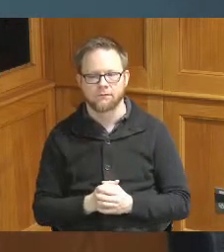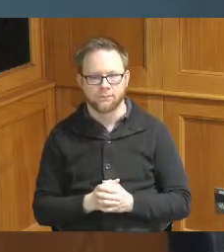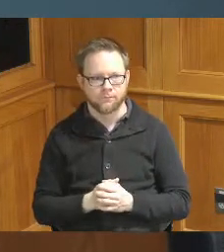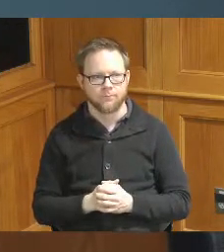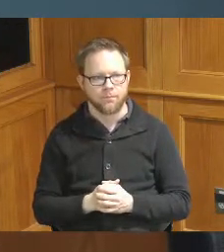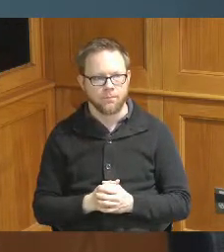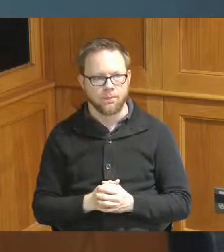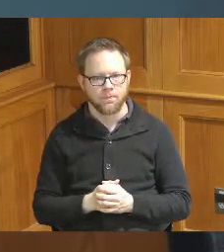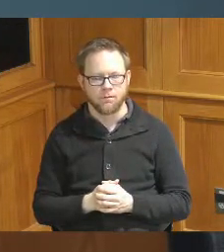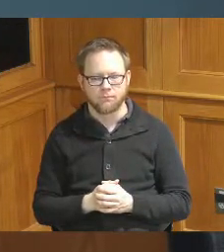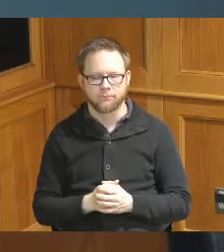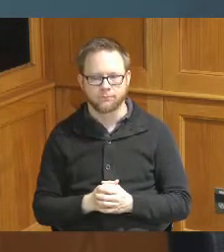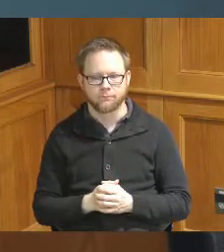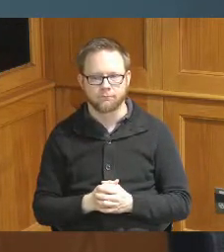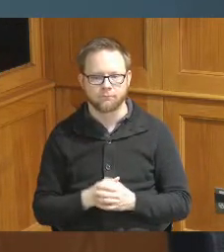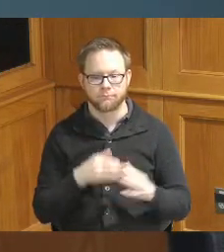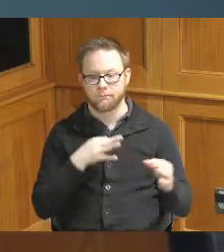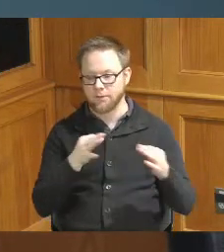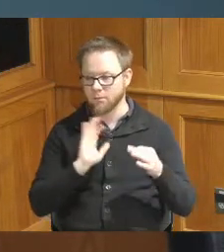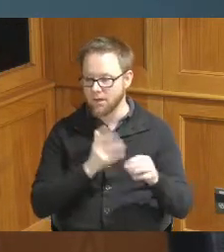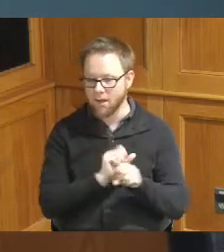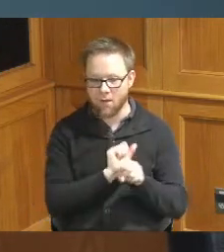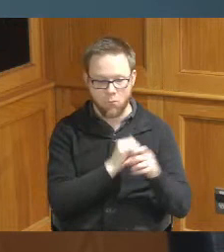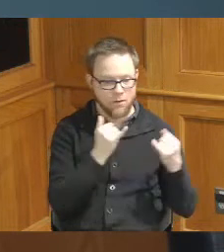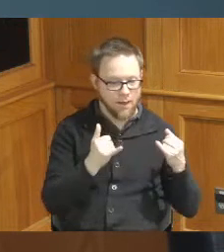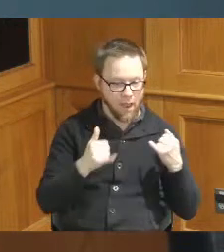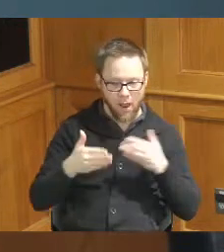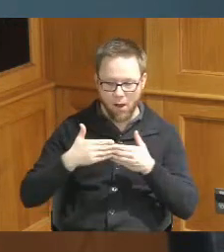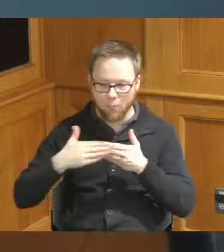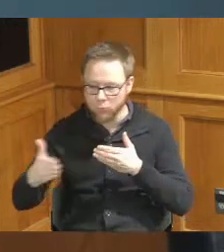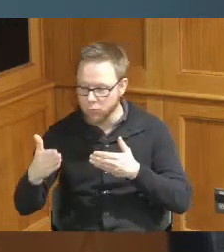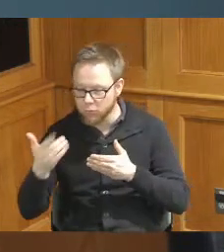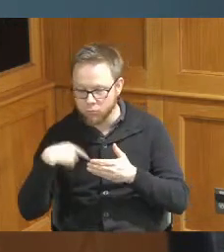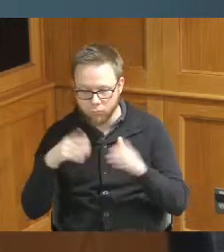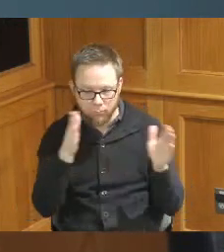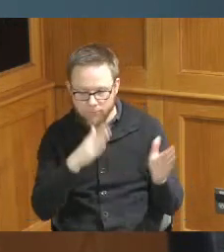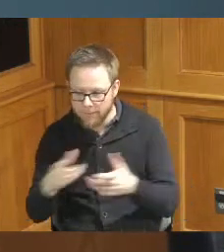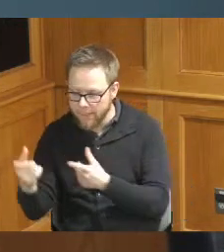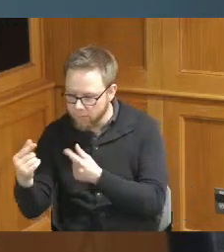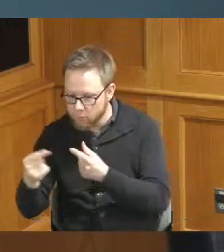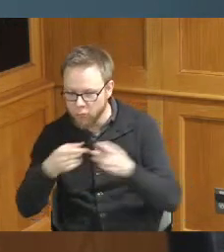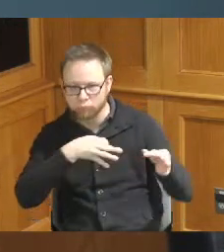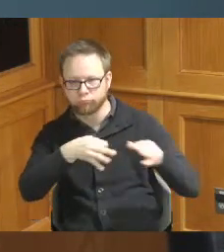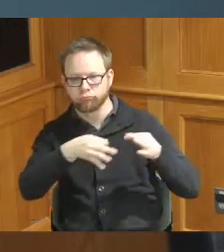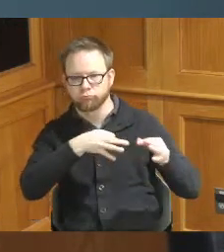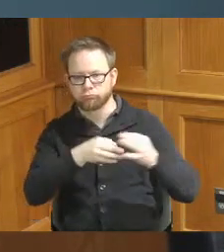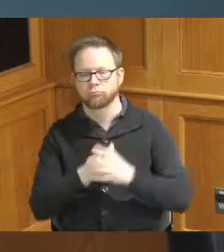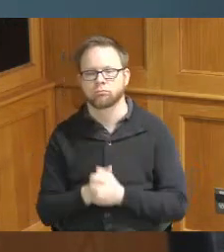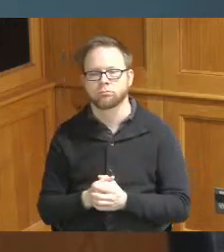work we're doing and we'll continue to do and the direction that we're headed I also had a chance to